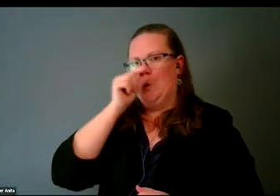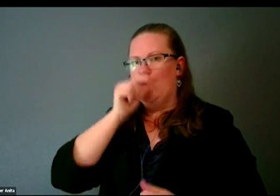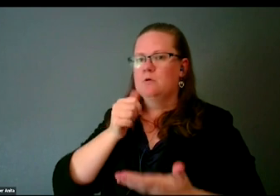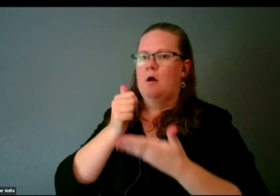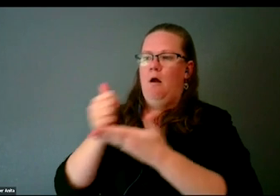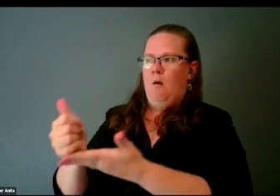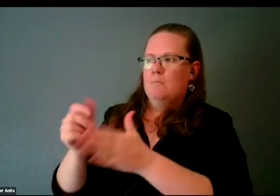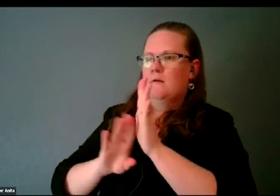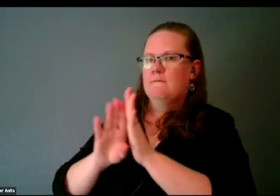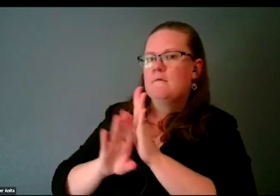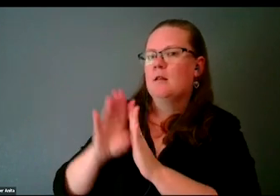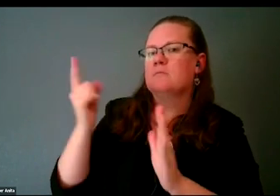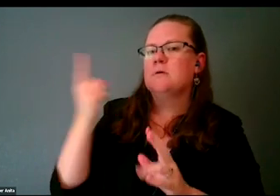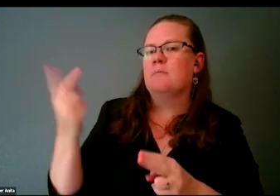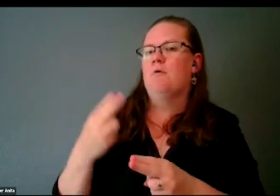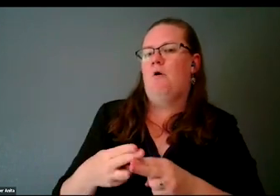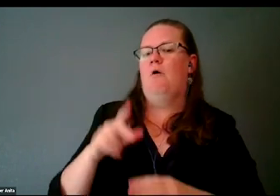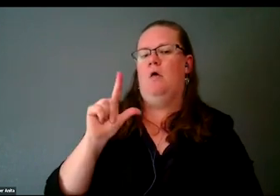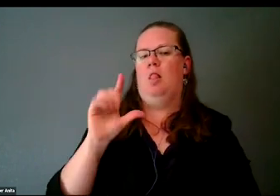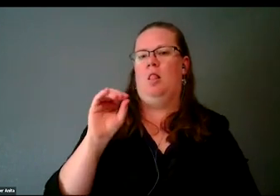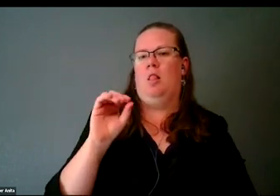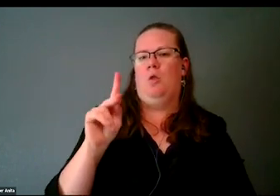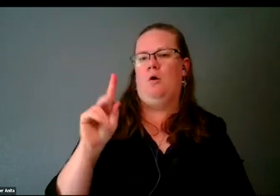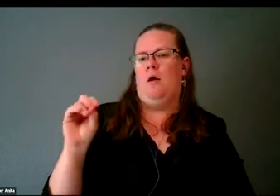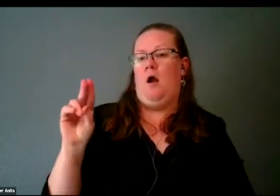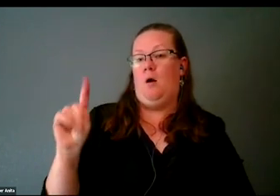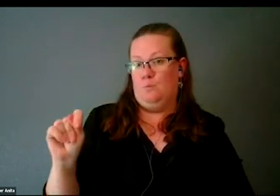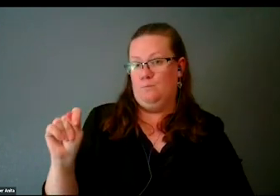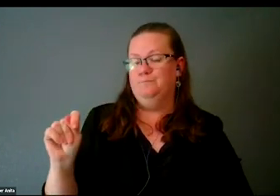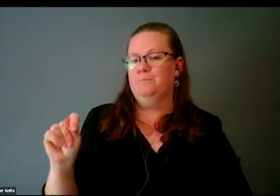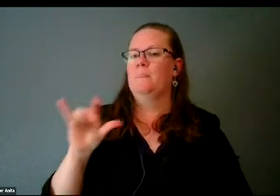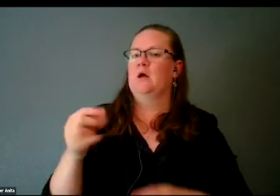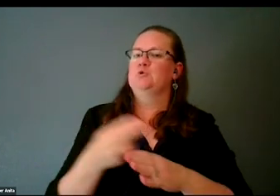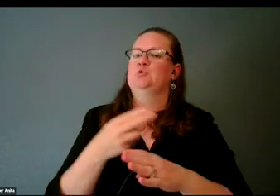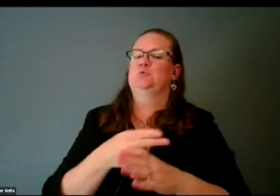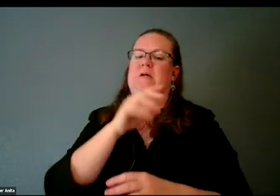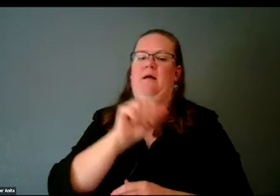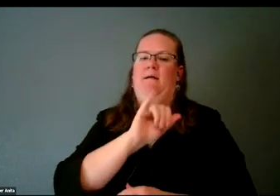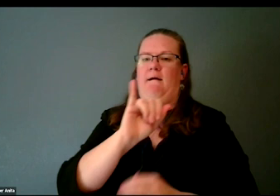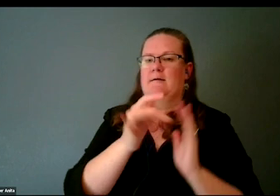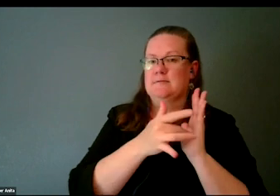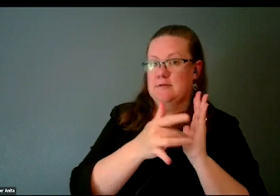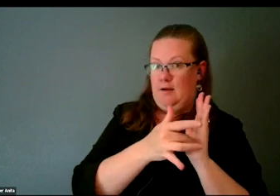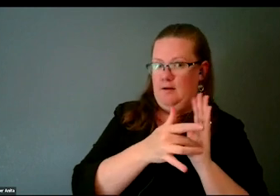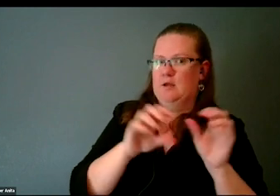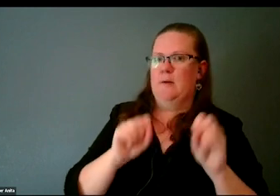called Lookout, which is utilizing AI technology to be able to place your phone in front of something